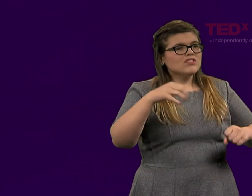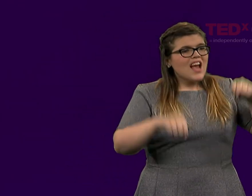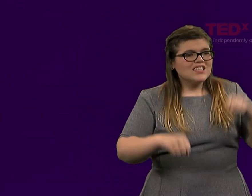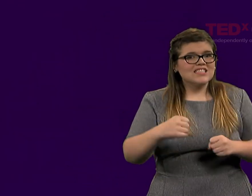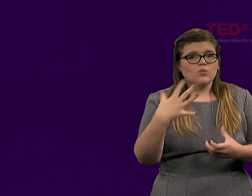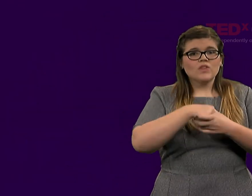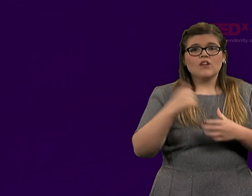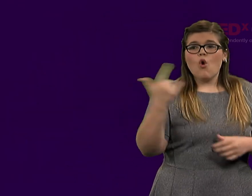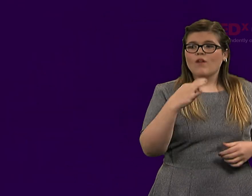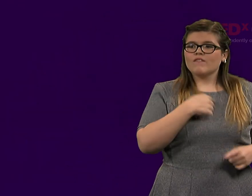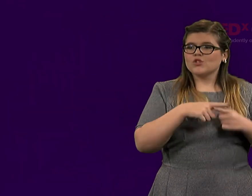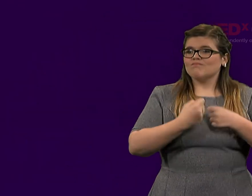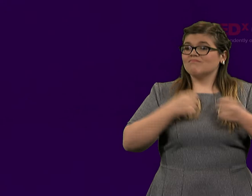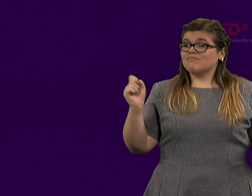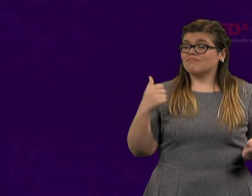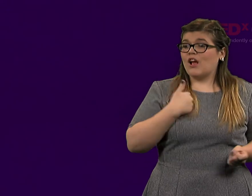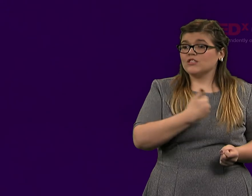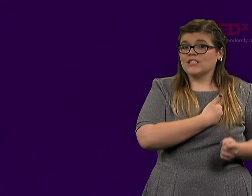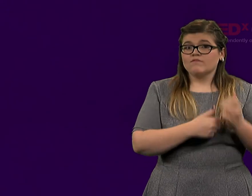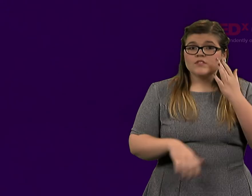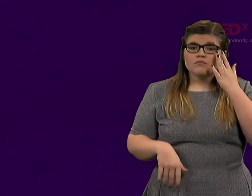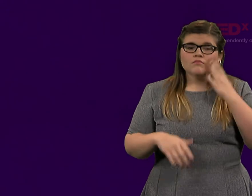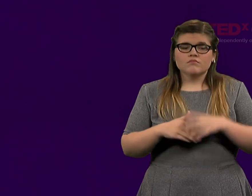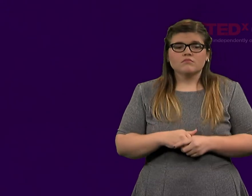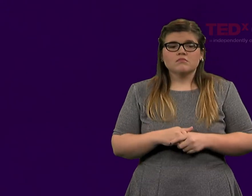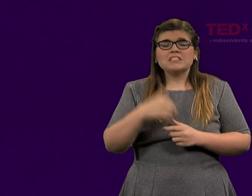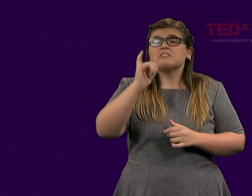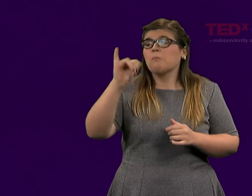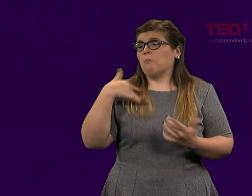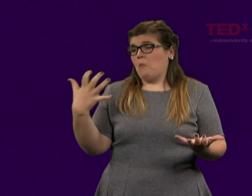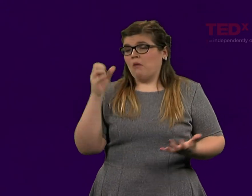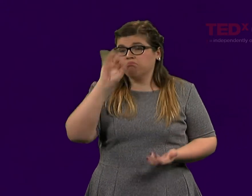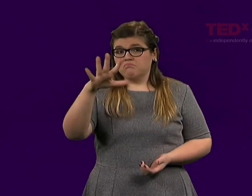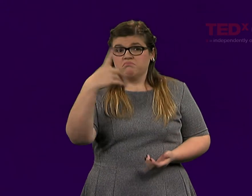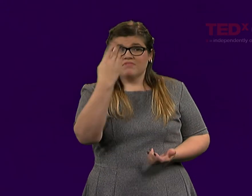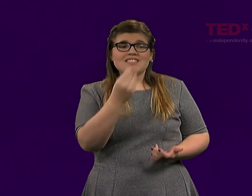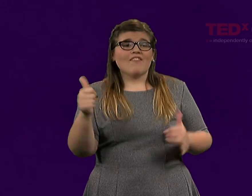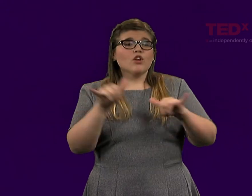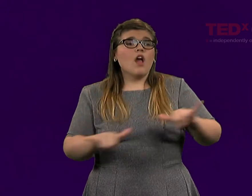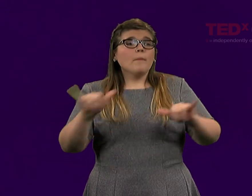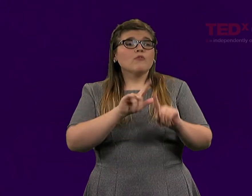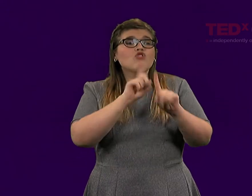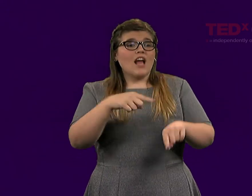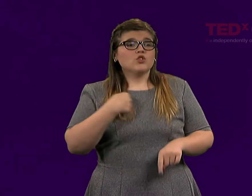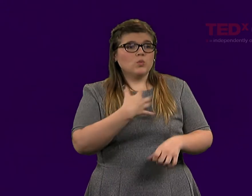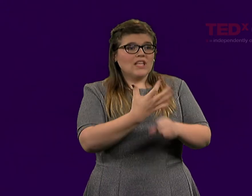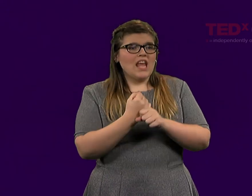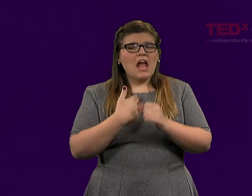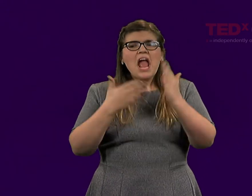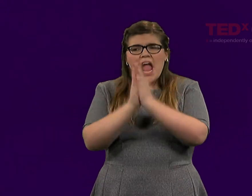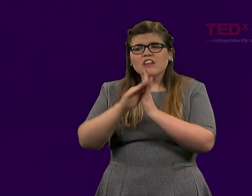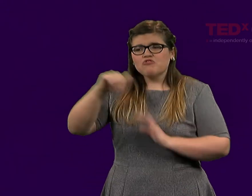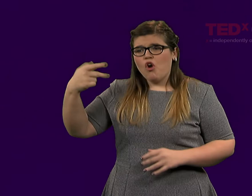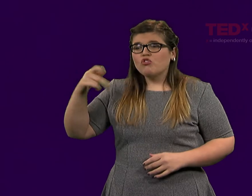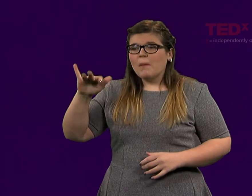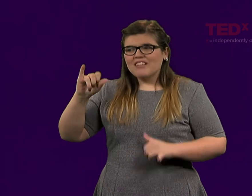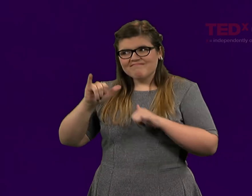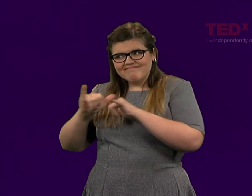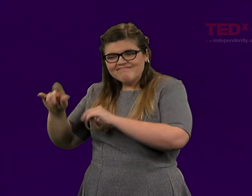about what it means to be a pacifist. I also want to talk to you about several other common reactions that we get.